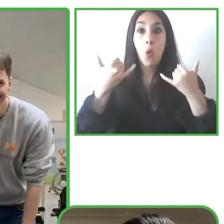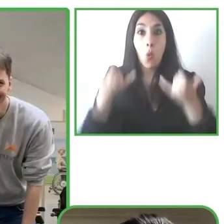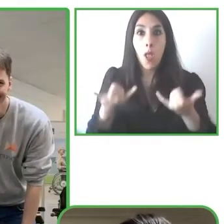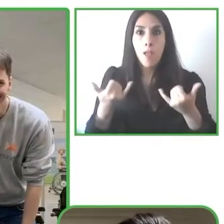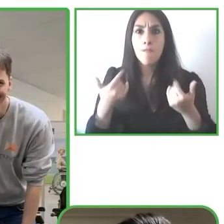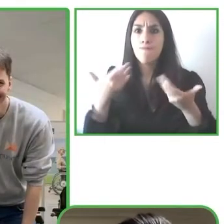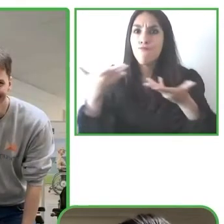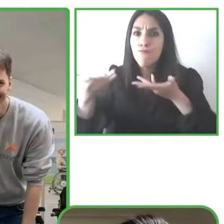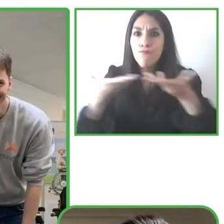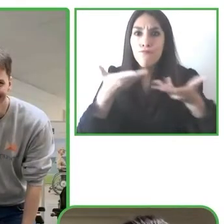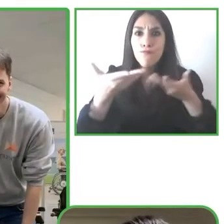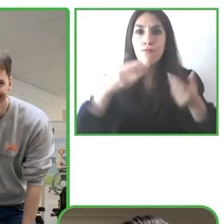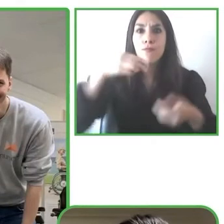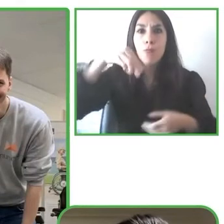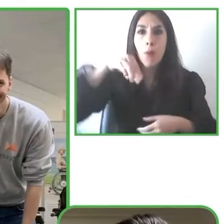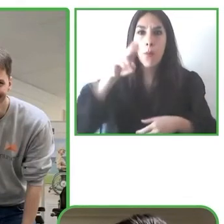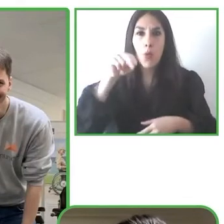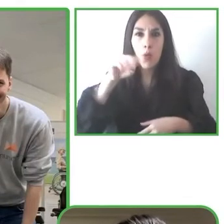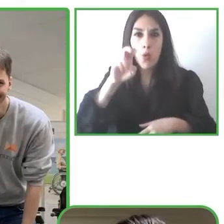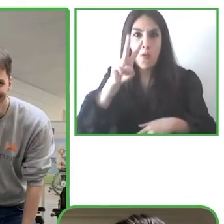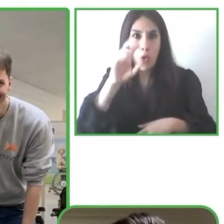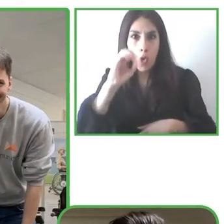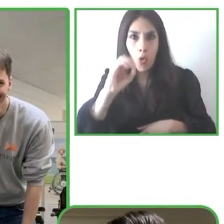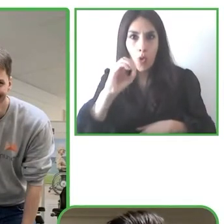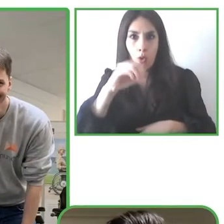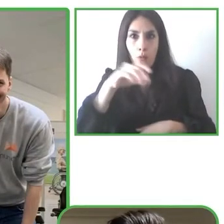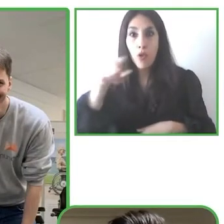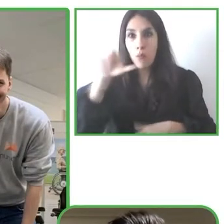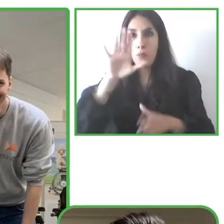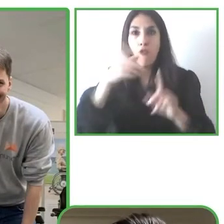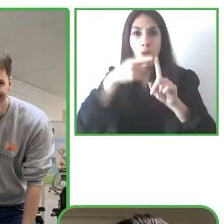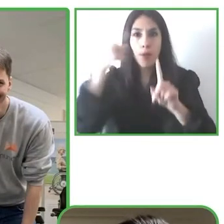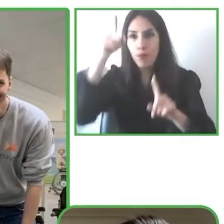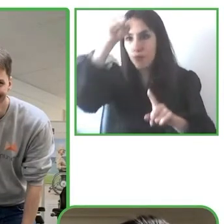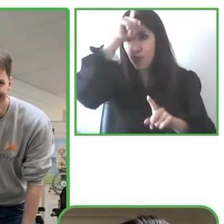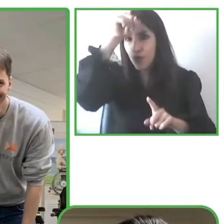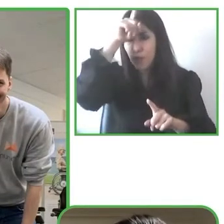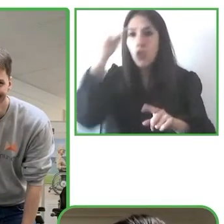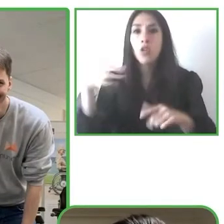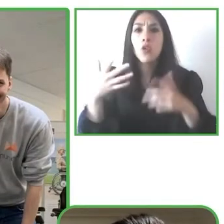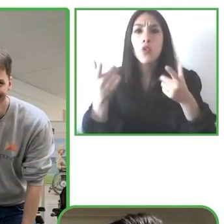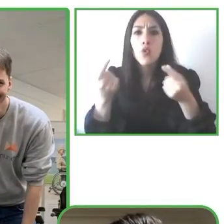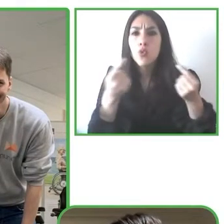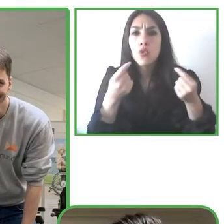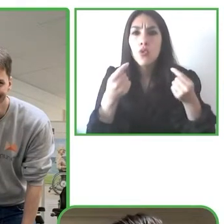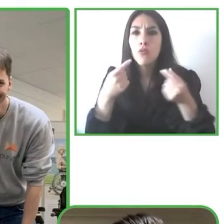Just as a short introduction who are we. Here I have a picture of Alika, Alika is our